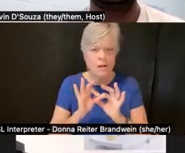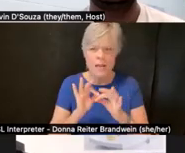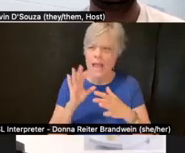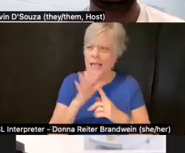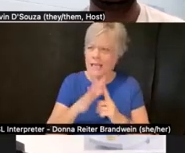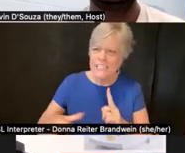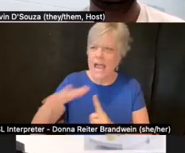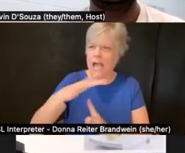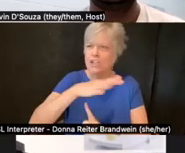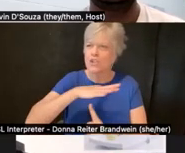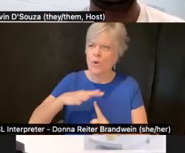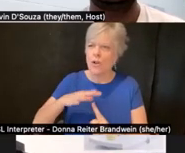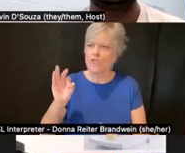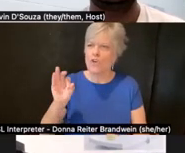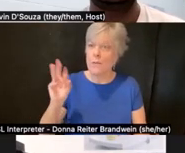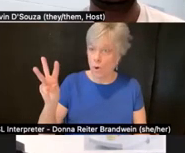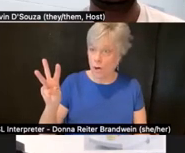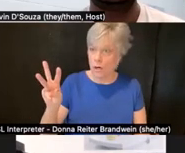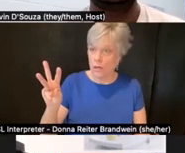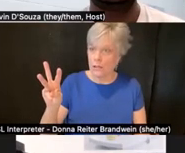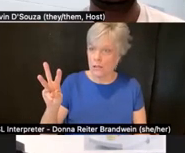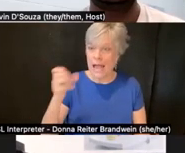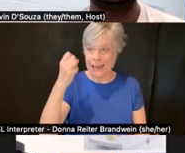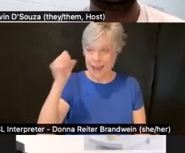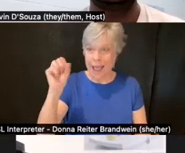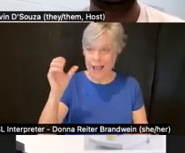and activist approaches to thinking about disability culture,